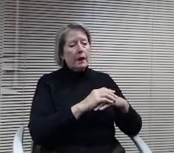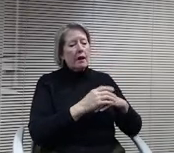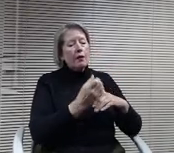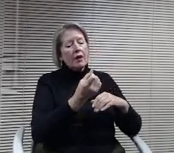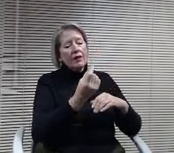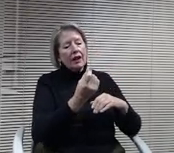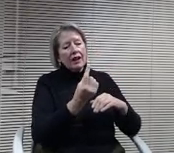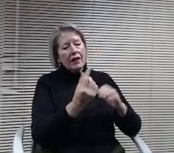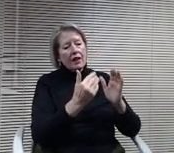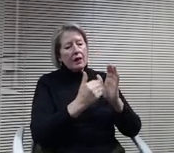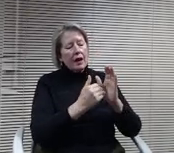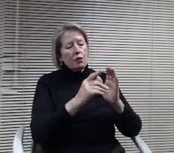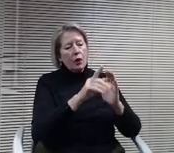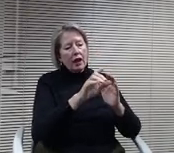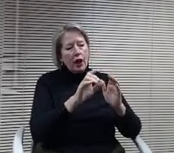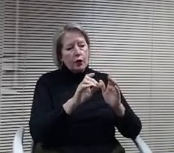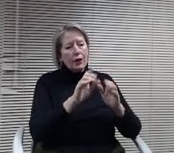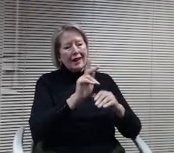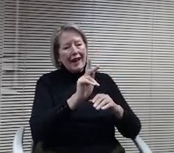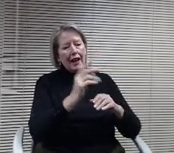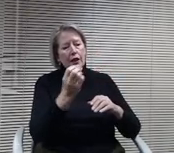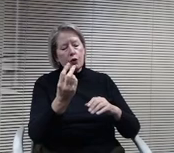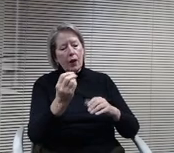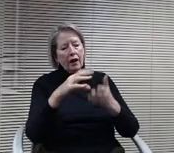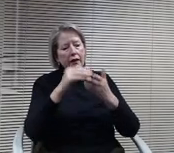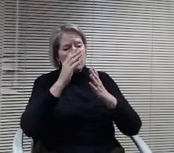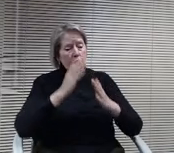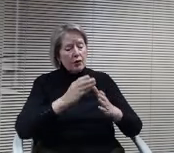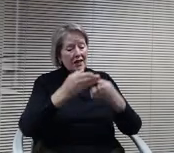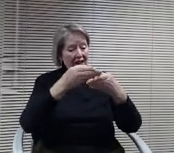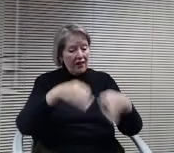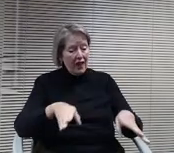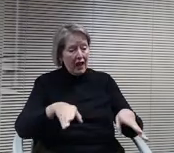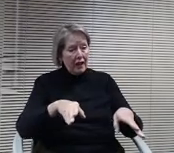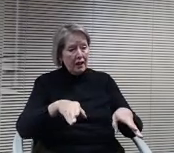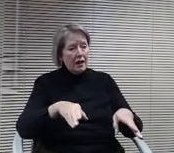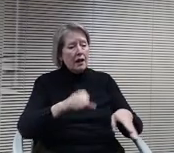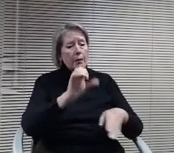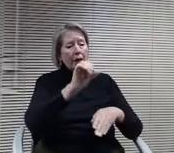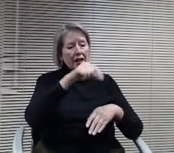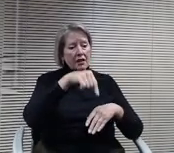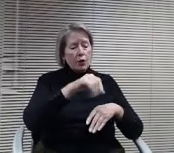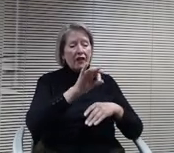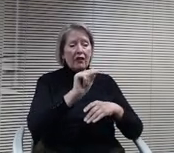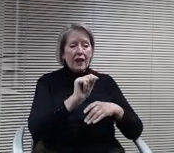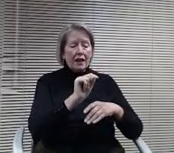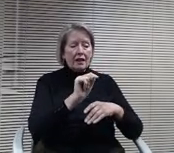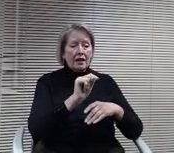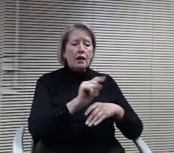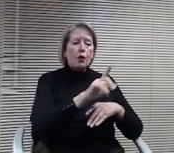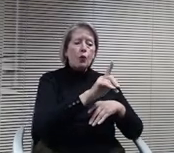students and divided by 1.8 million square feet were at about 160 square feet per student, there's a significant